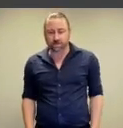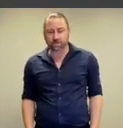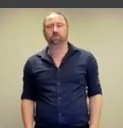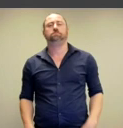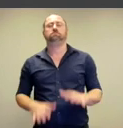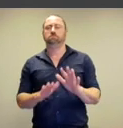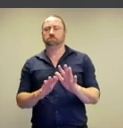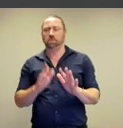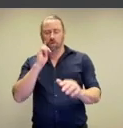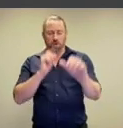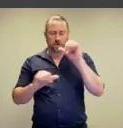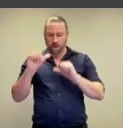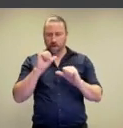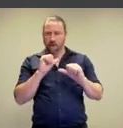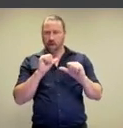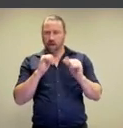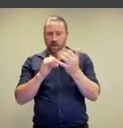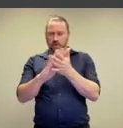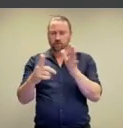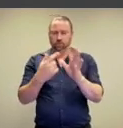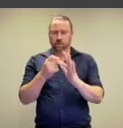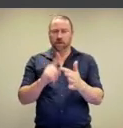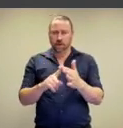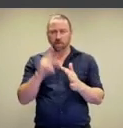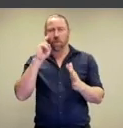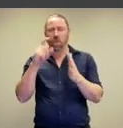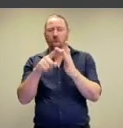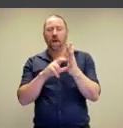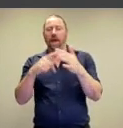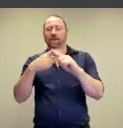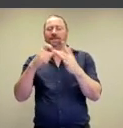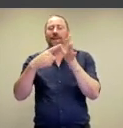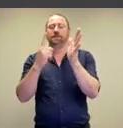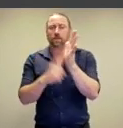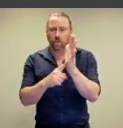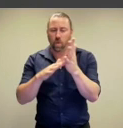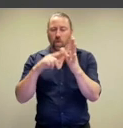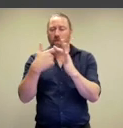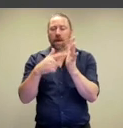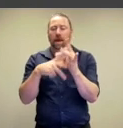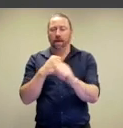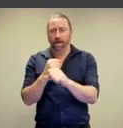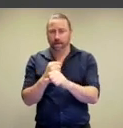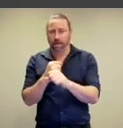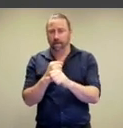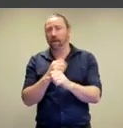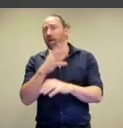If we think about semiotics, these are indexical markings, that means